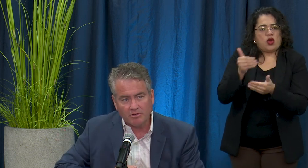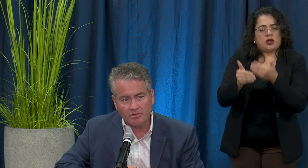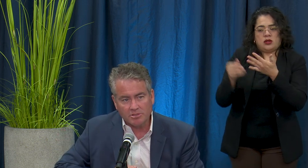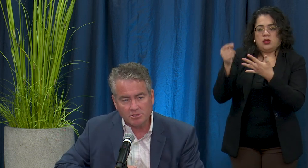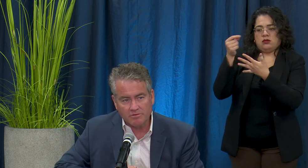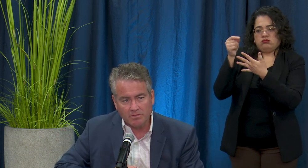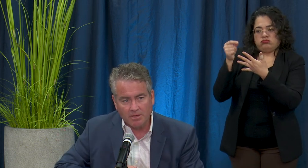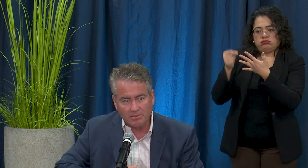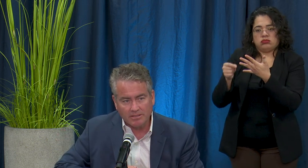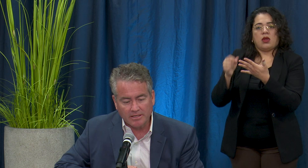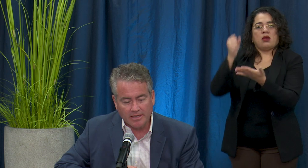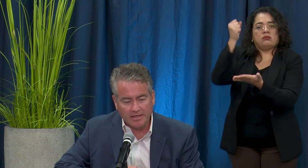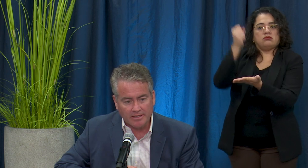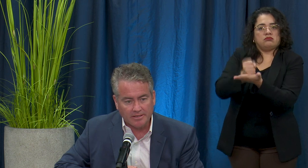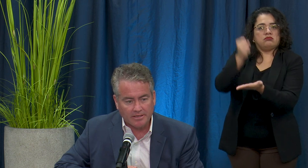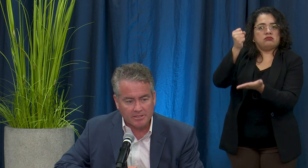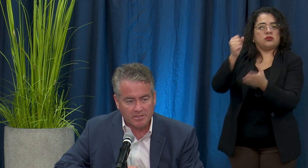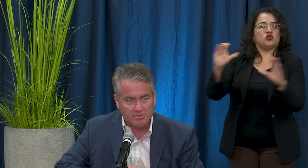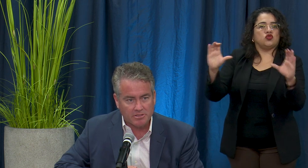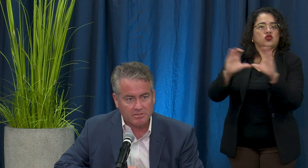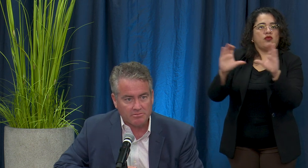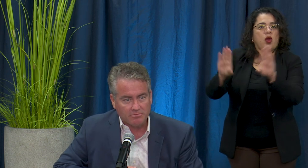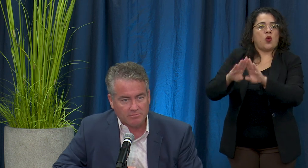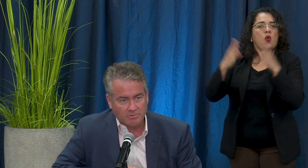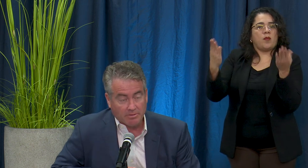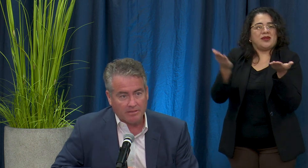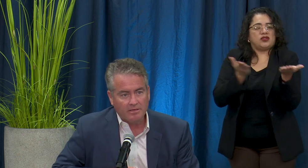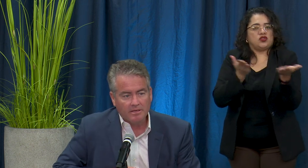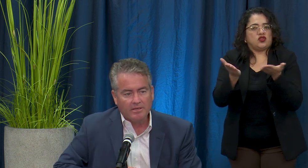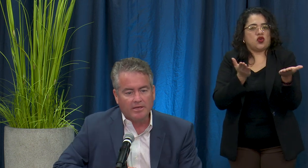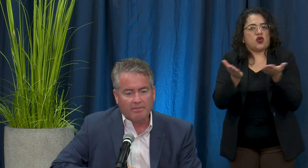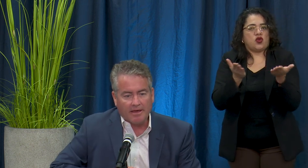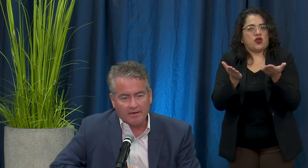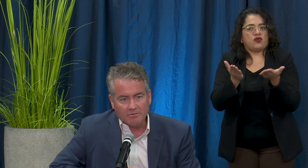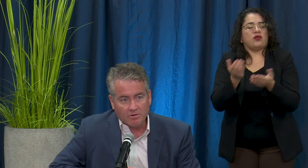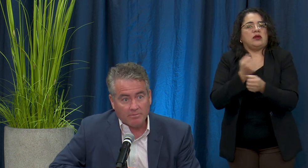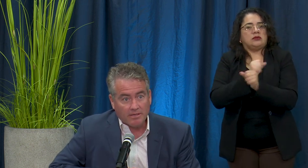their doors and serve the public, and our assumption is